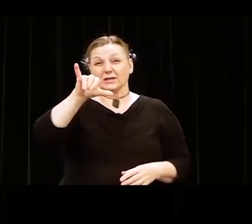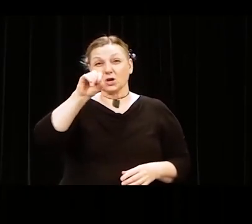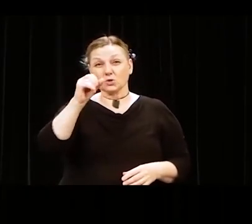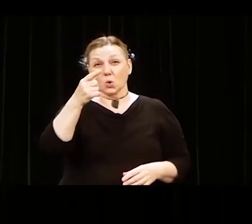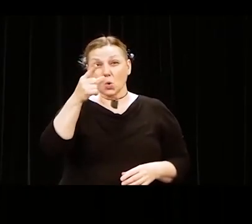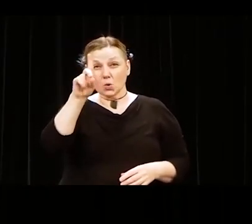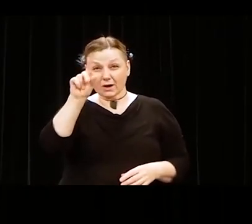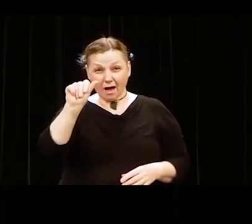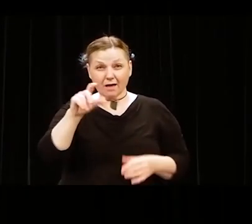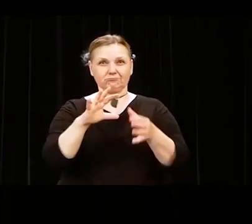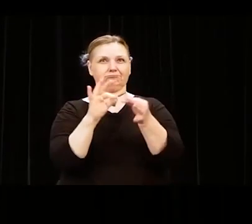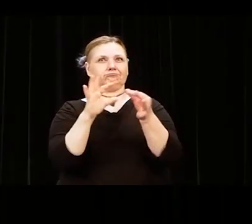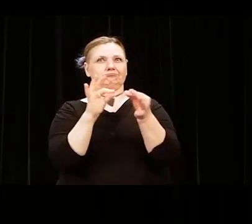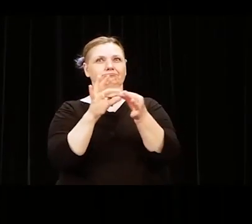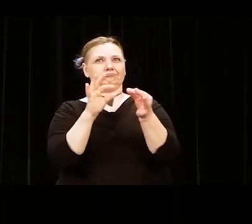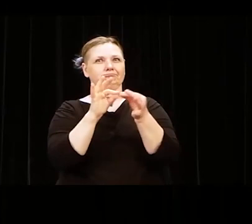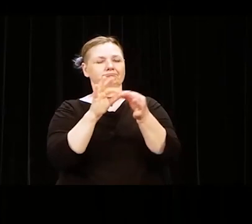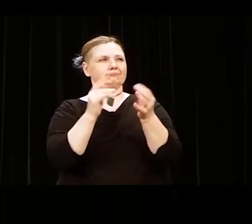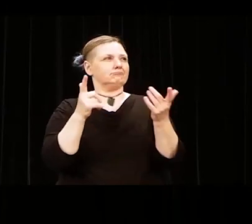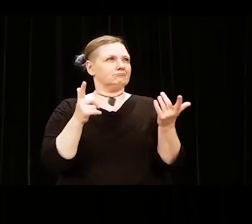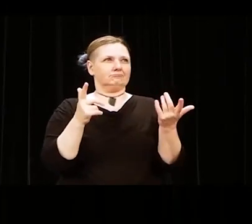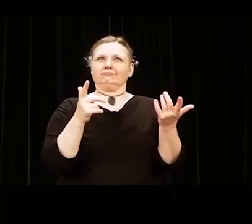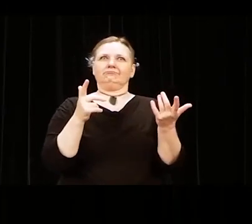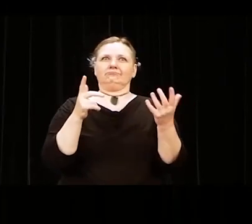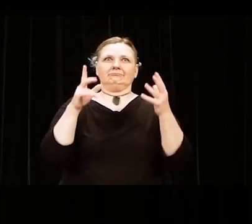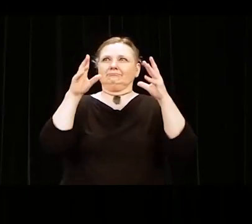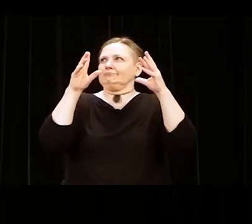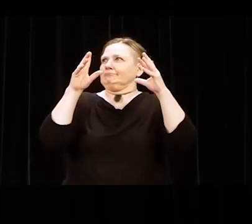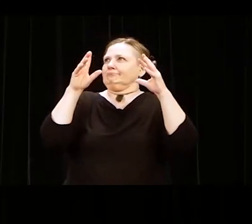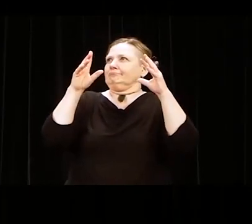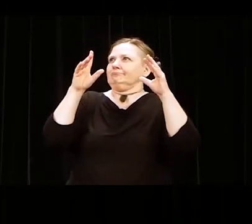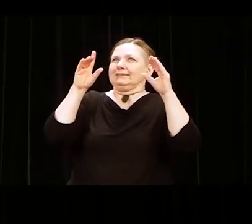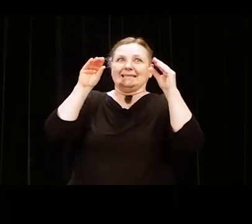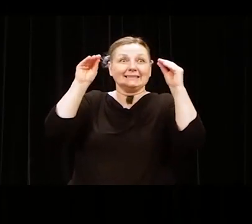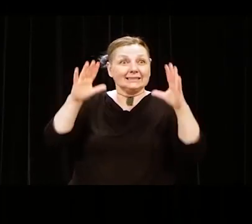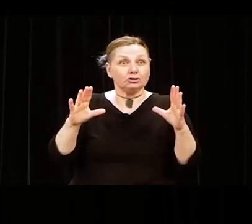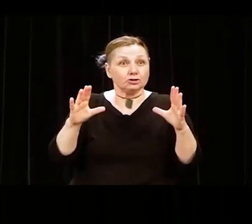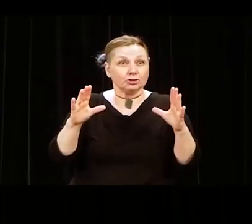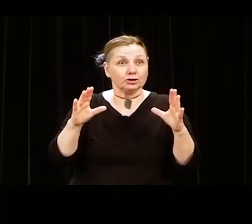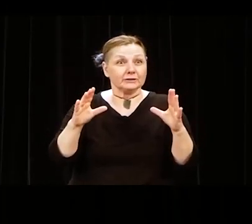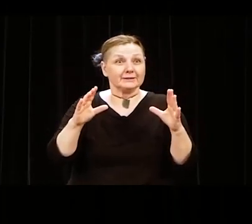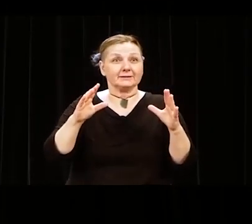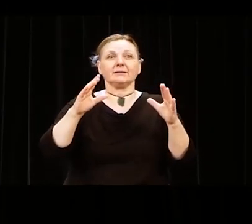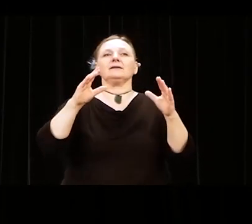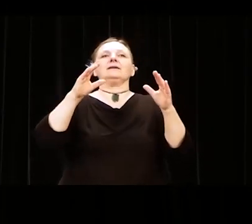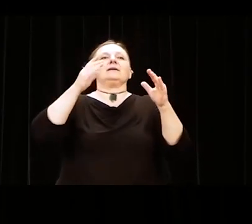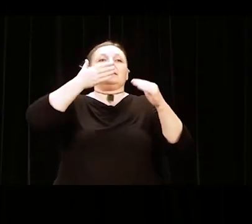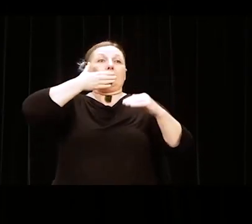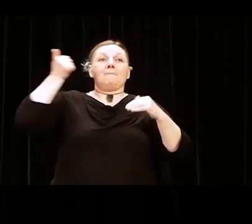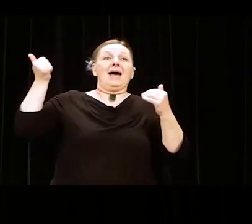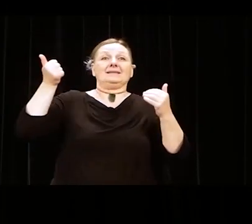People say that things happen for a reason and I don't know if that's true. But I know for a fact